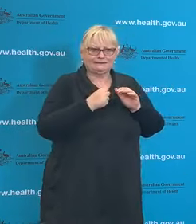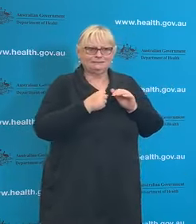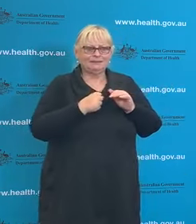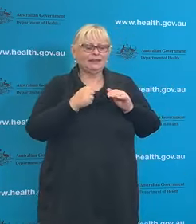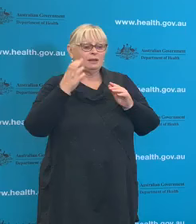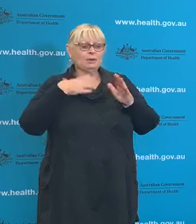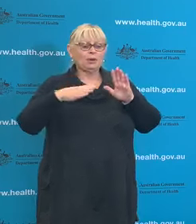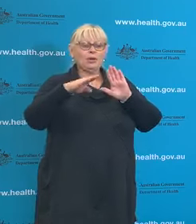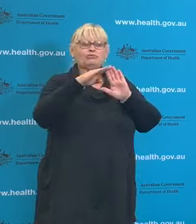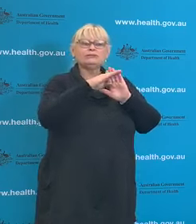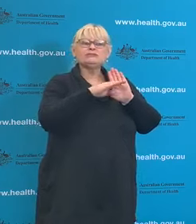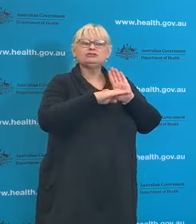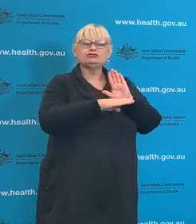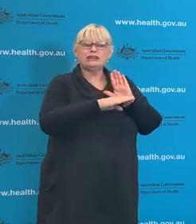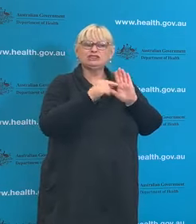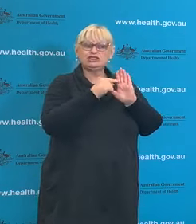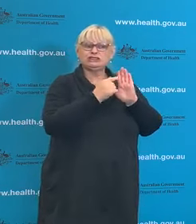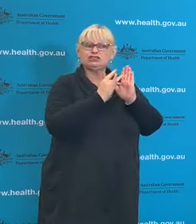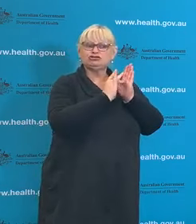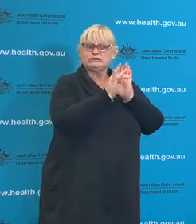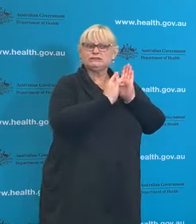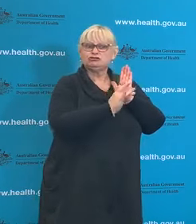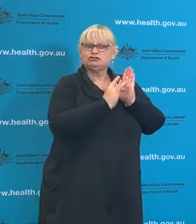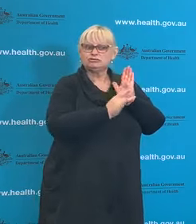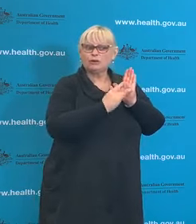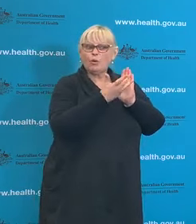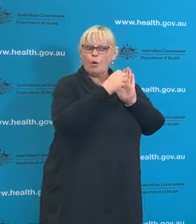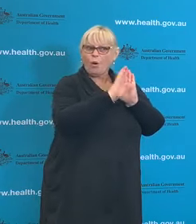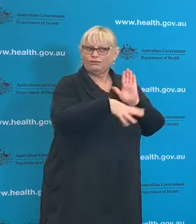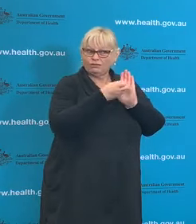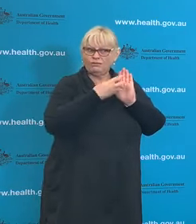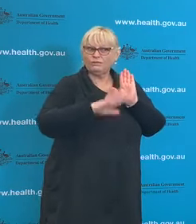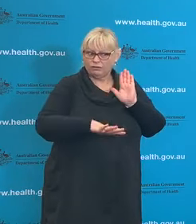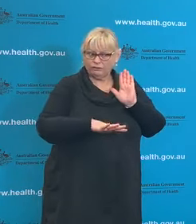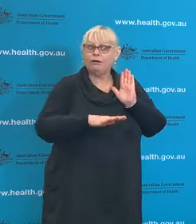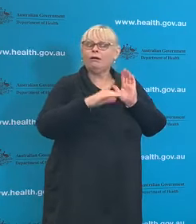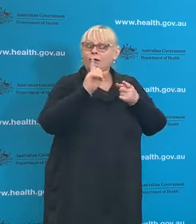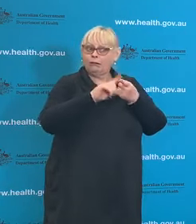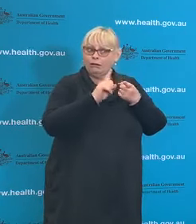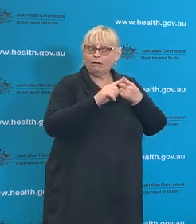of the restrictions, it's up to all of us to play our part in making sure that we